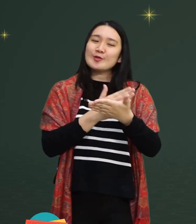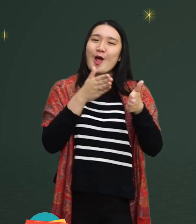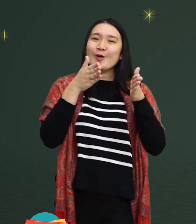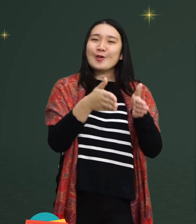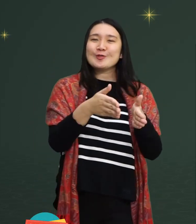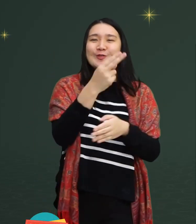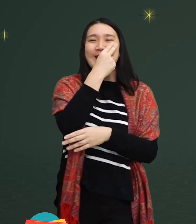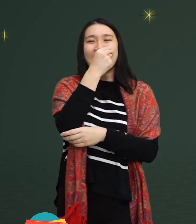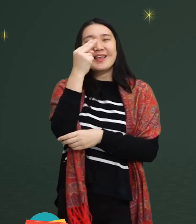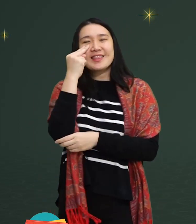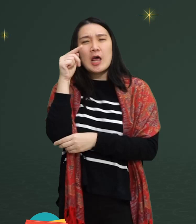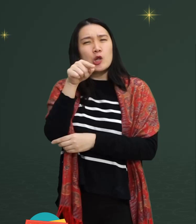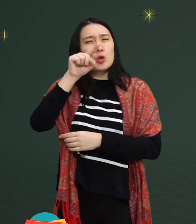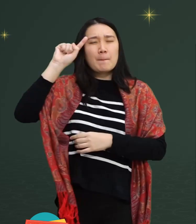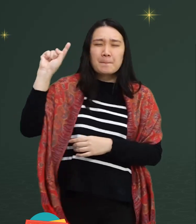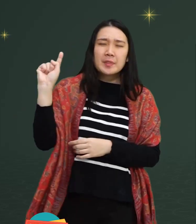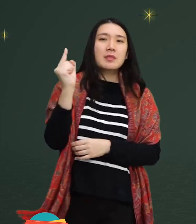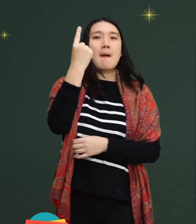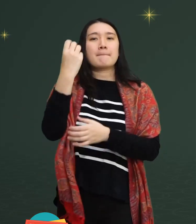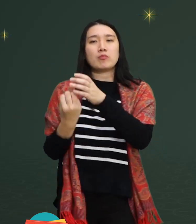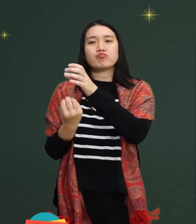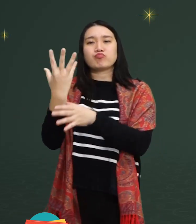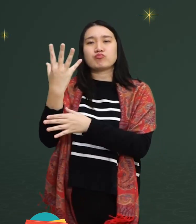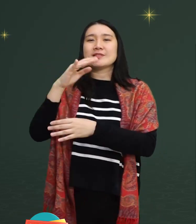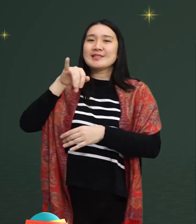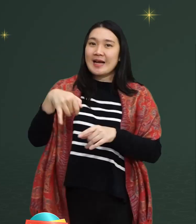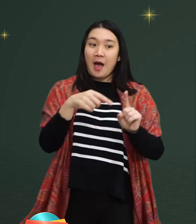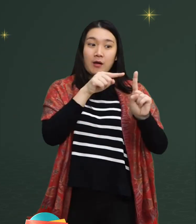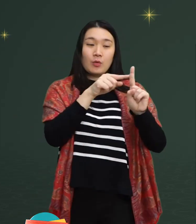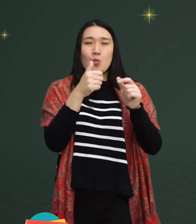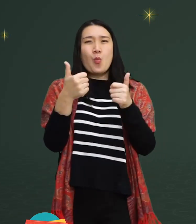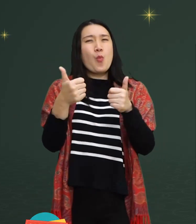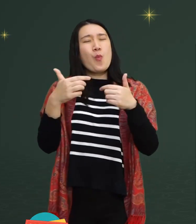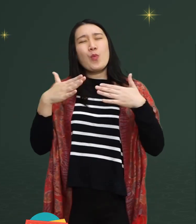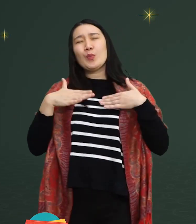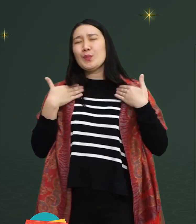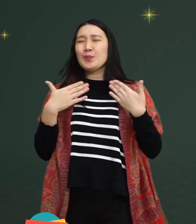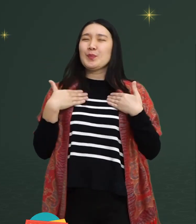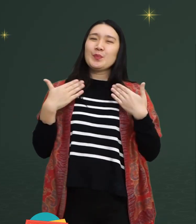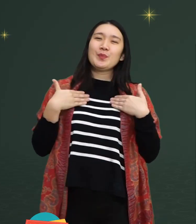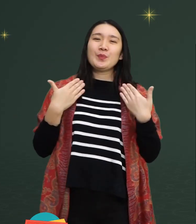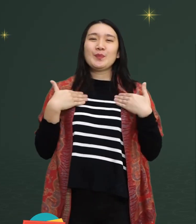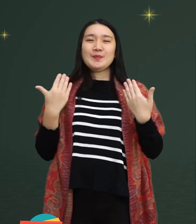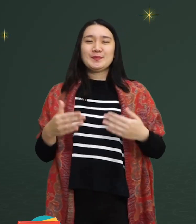netra special magazine. At that time first when it comes out, Rastini is happy.